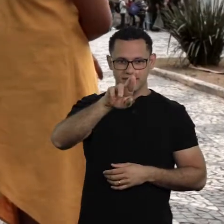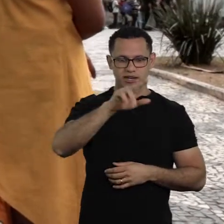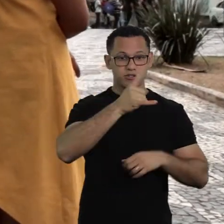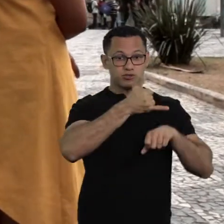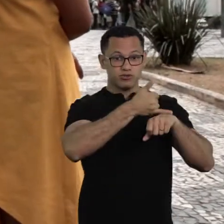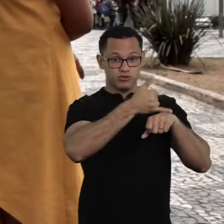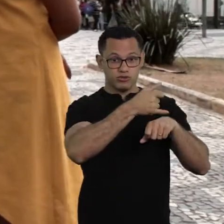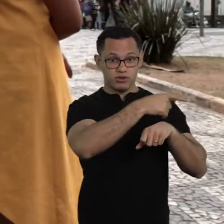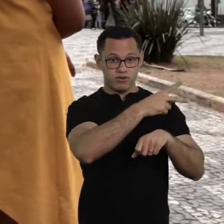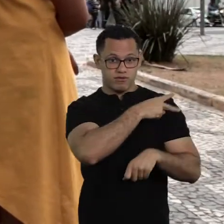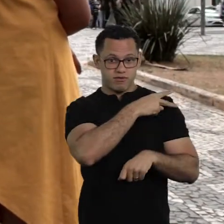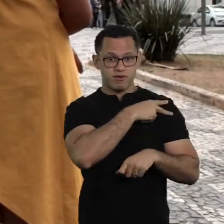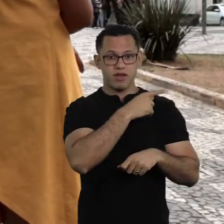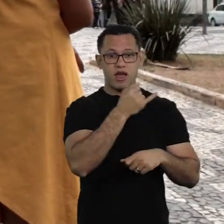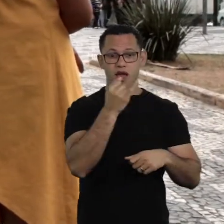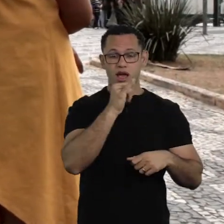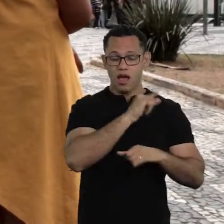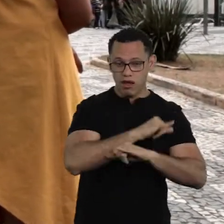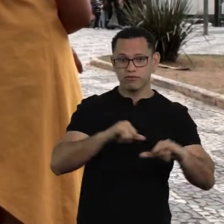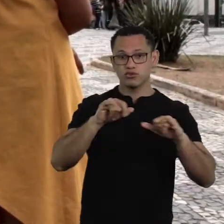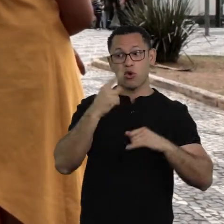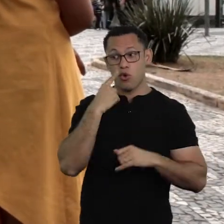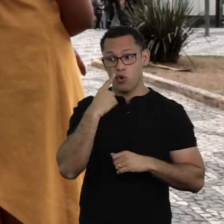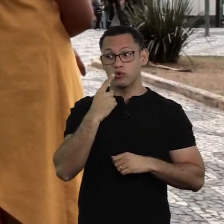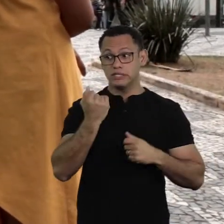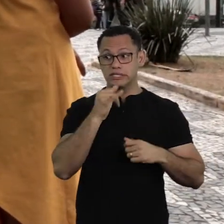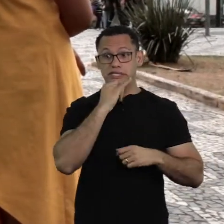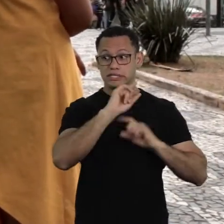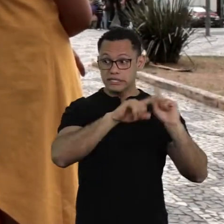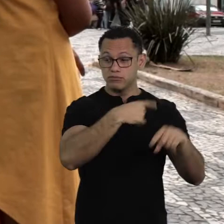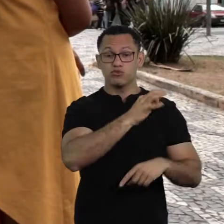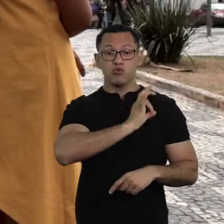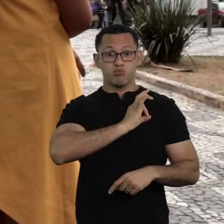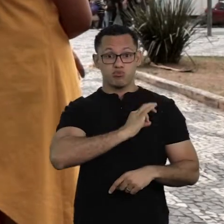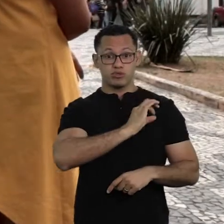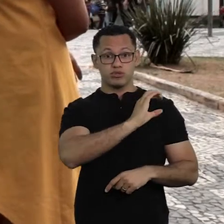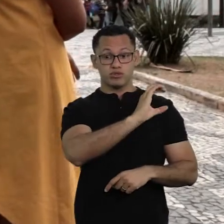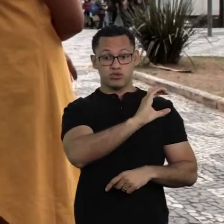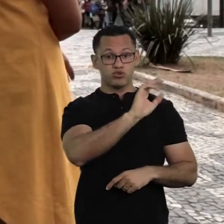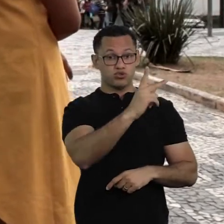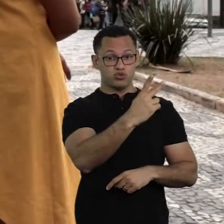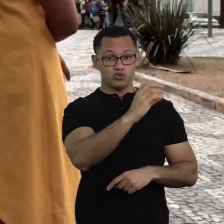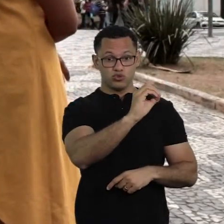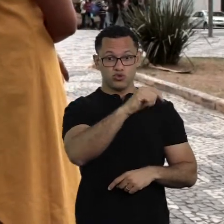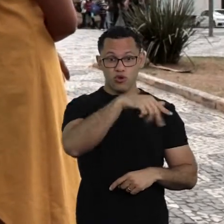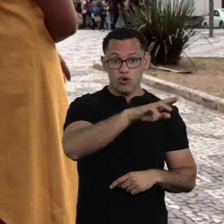and he said: Look, we will tell you if they call the riot police, and then you go to the Secretary of Public Security,